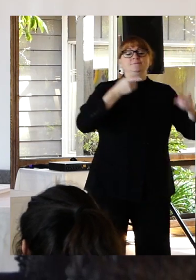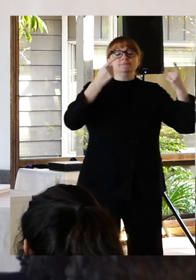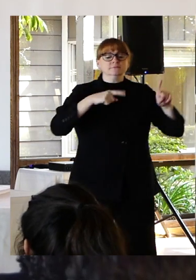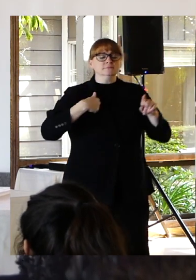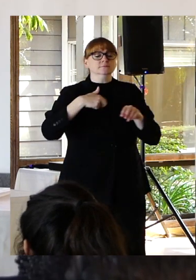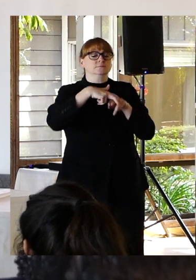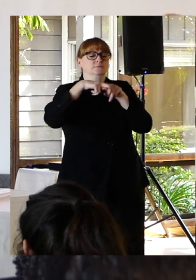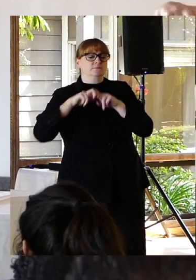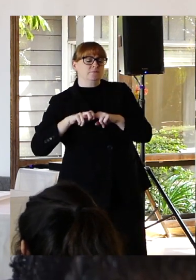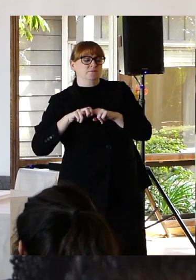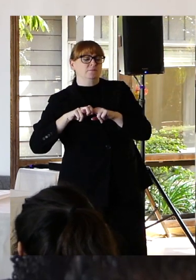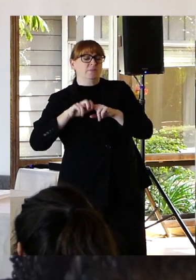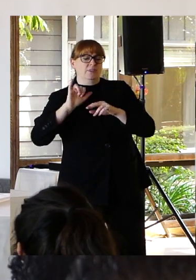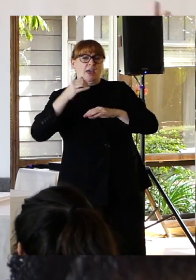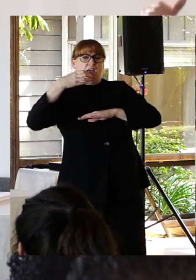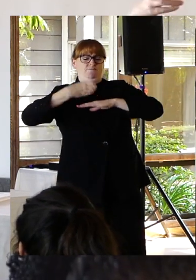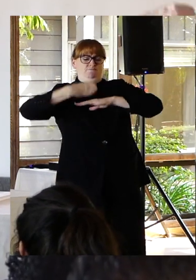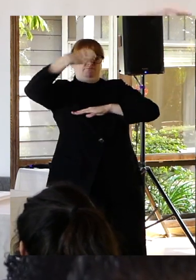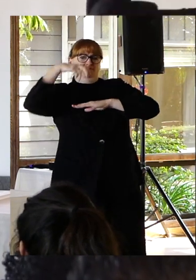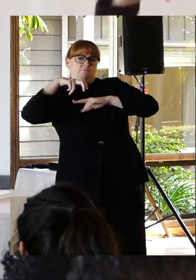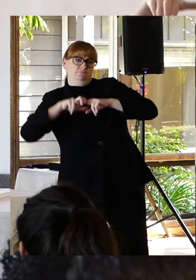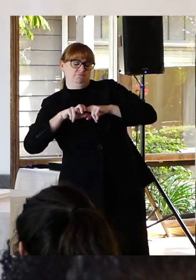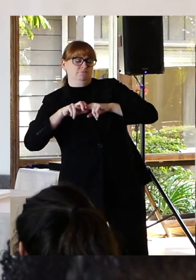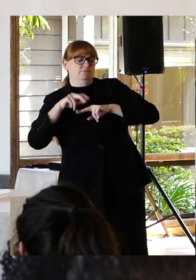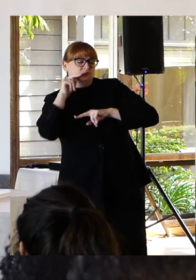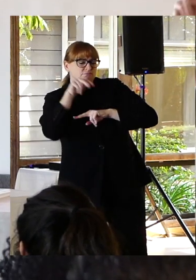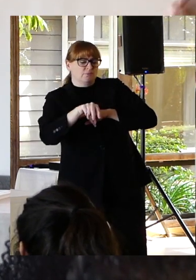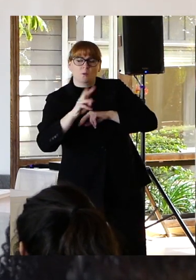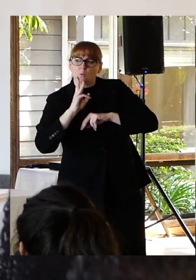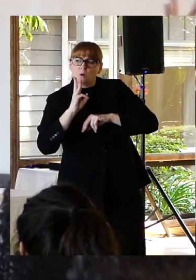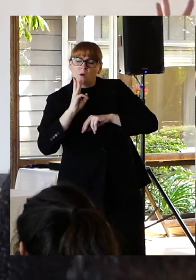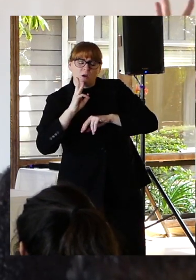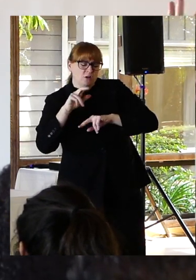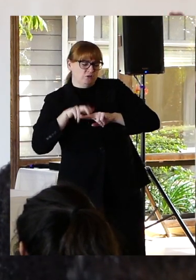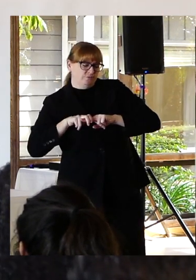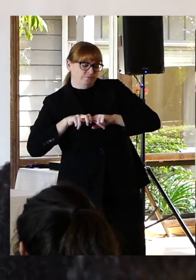And I stared down at the water and all I could think about was the likelihood